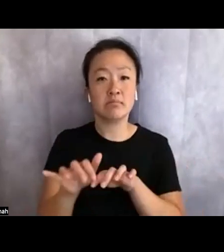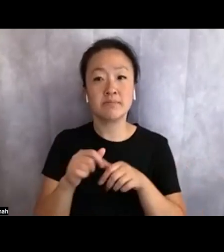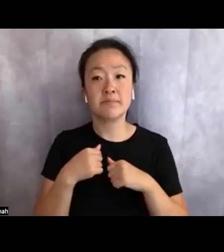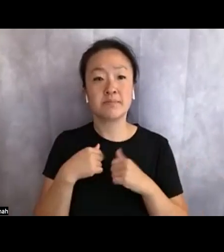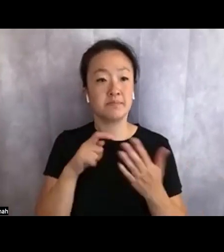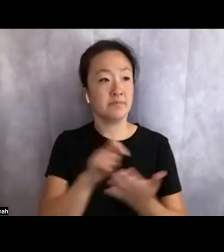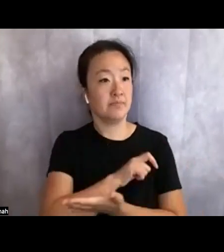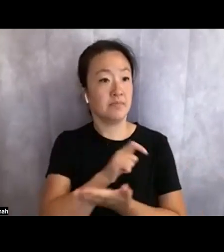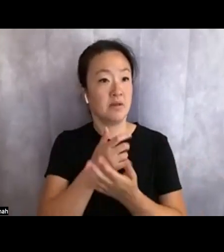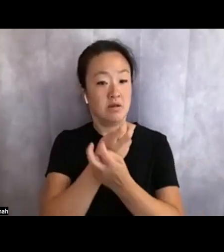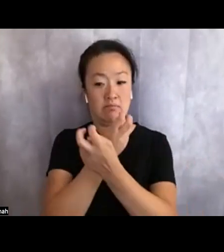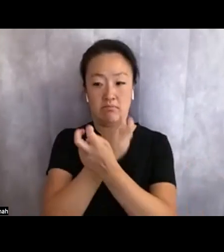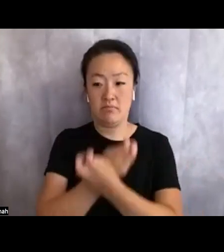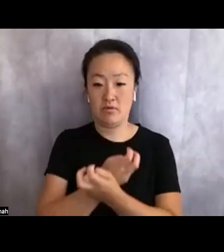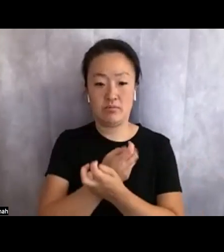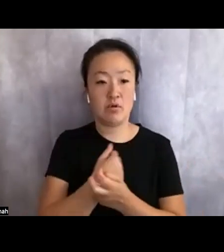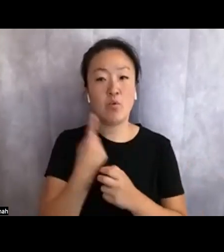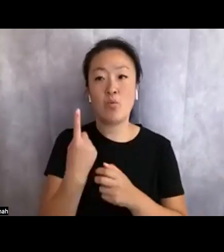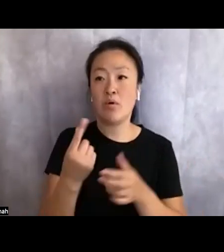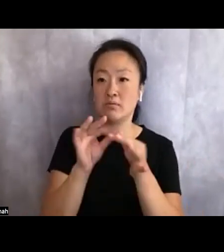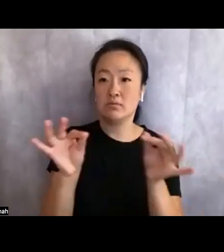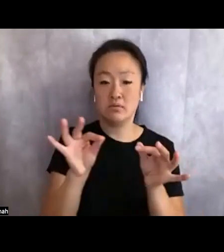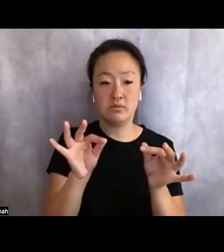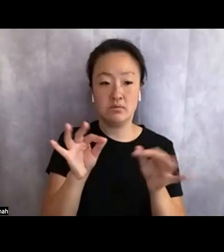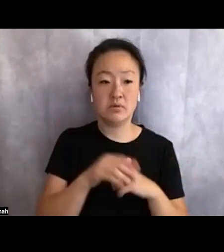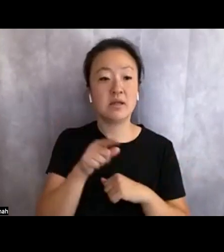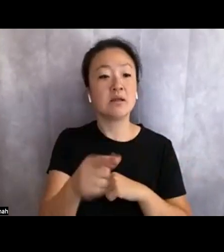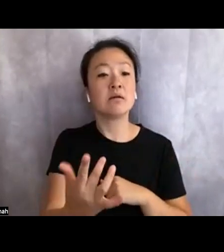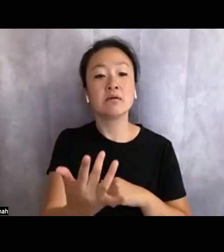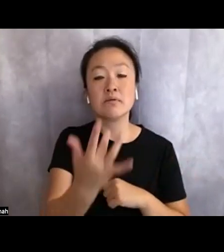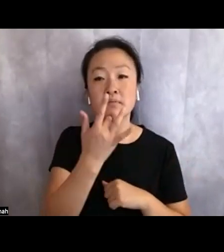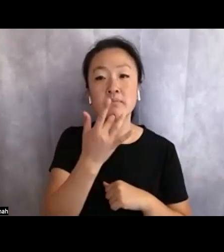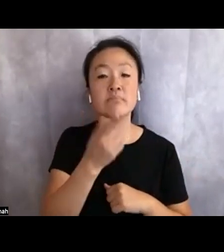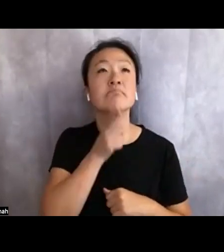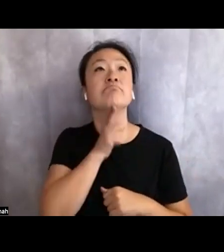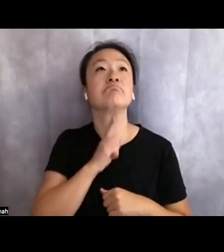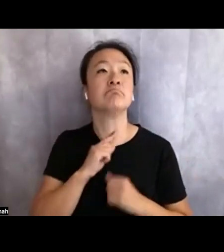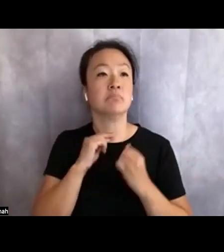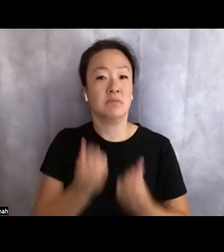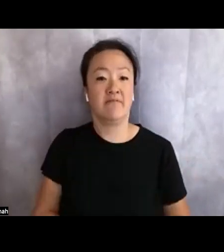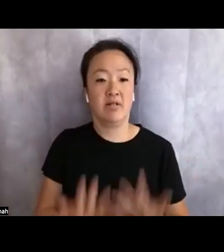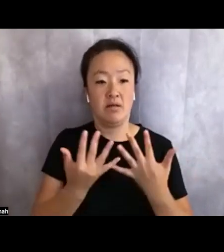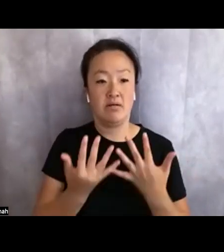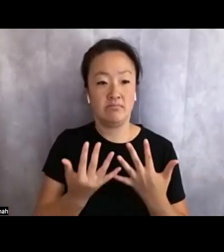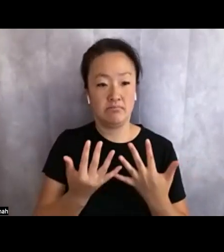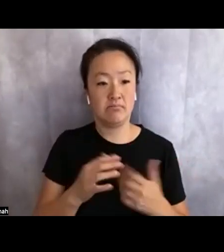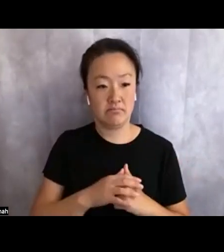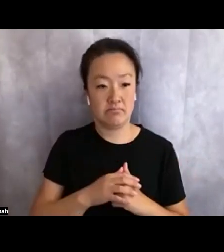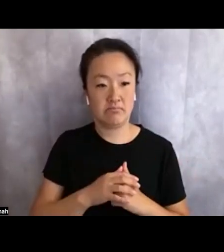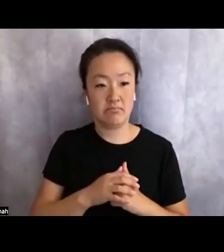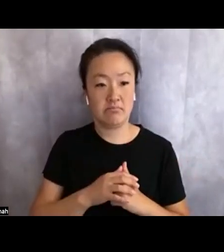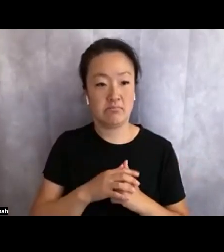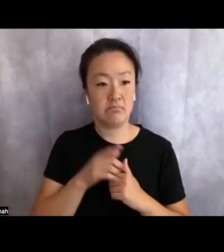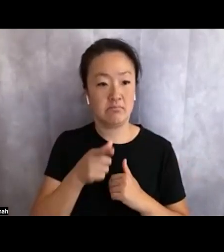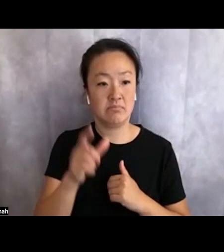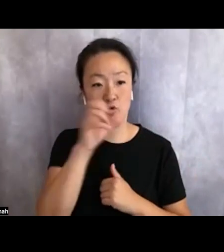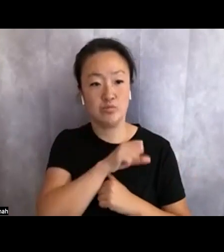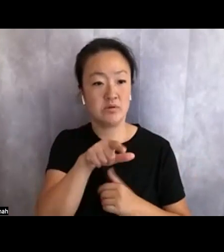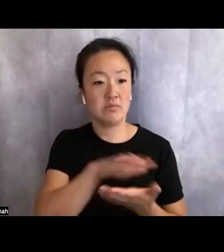bones. One said he'd rather swallow flames. His sinew turned soot so archaeologists don't fumble